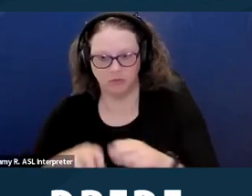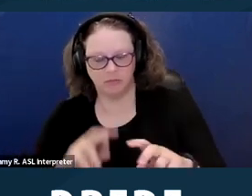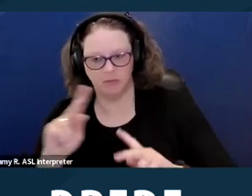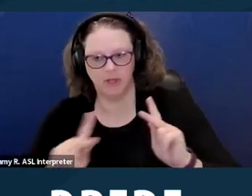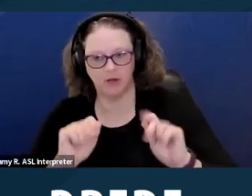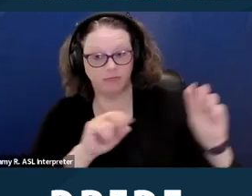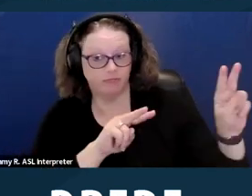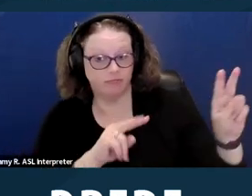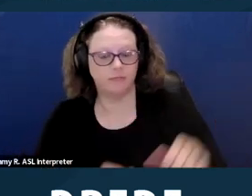for the review of this slide.